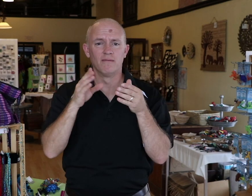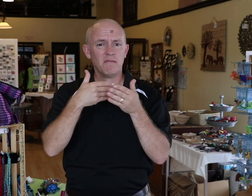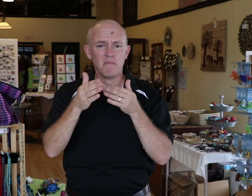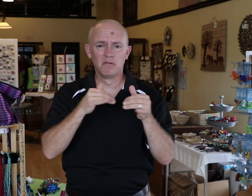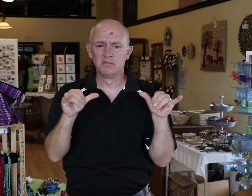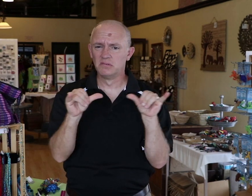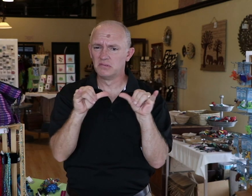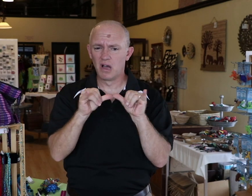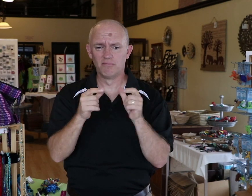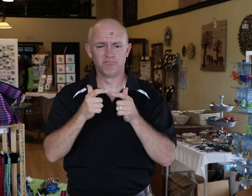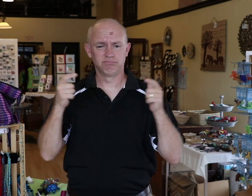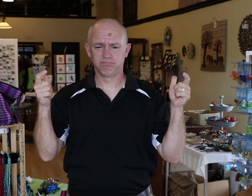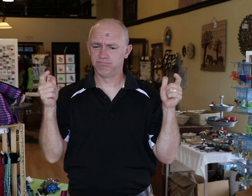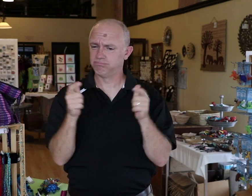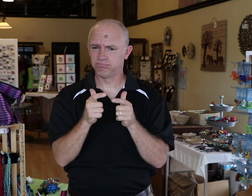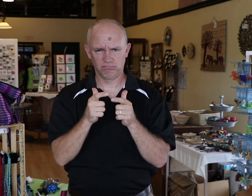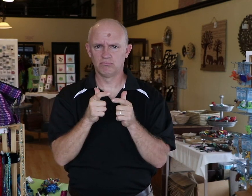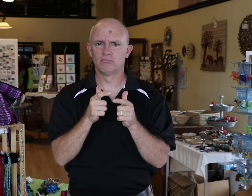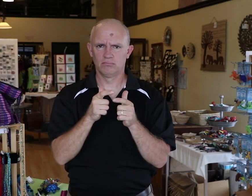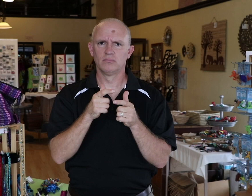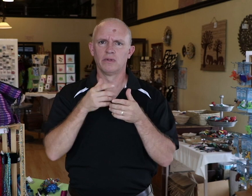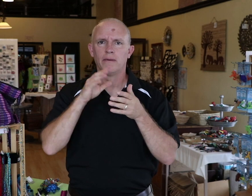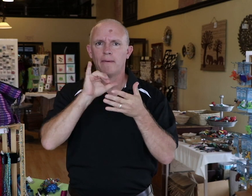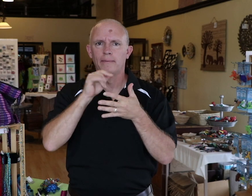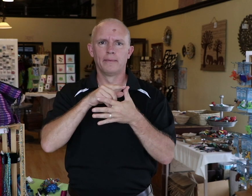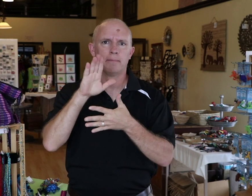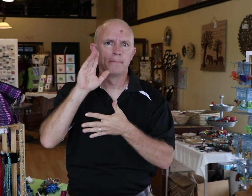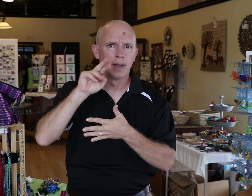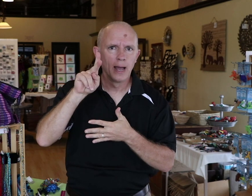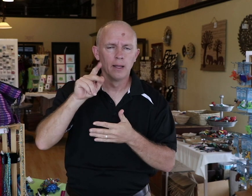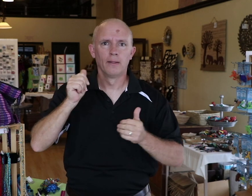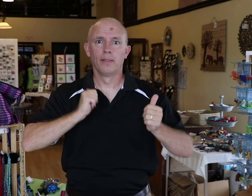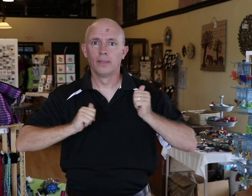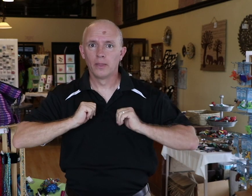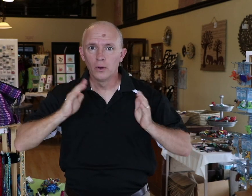disability. Businesses that are open to the public are required to ensure that